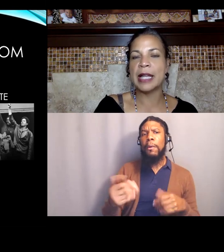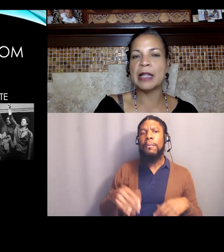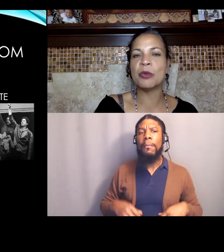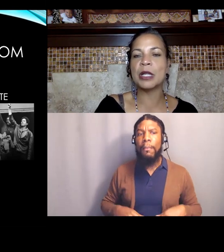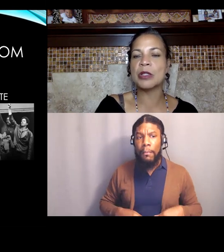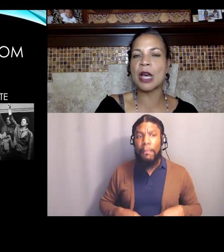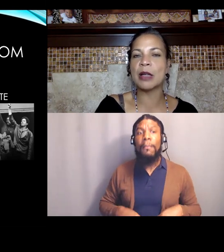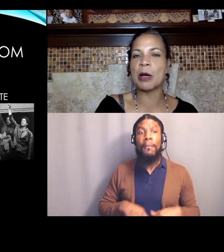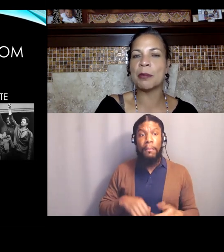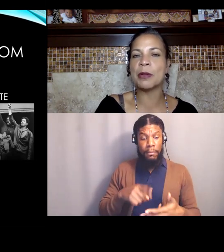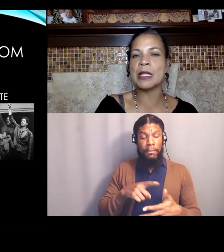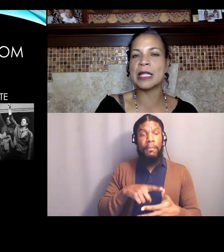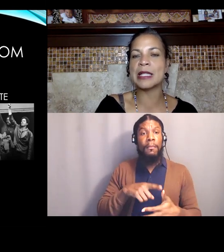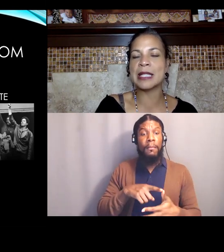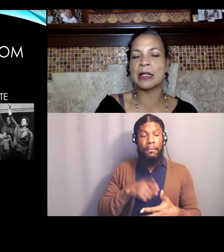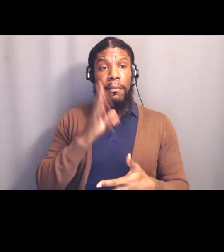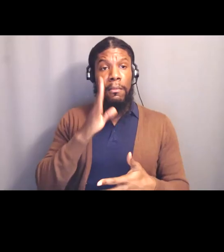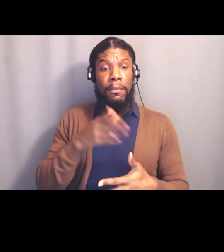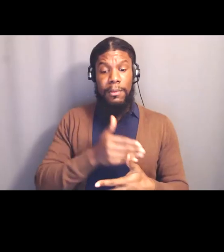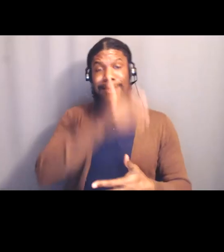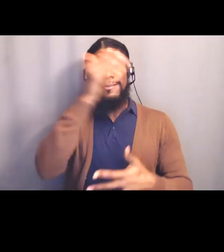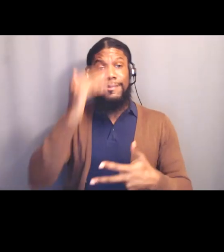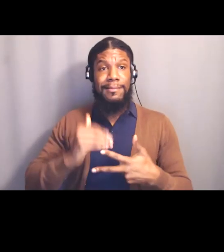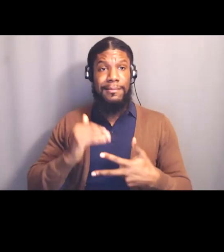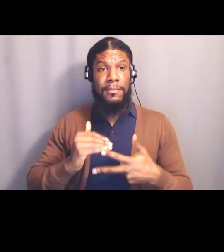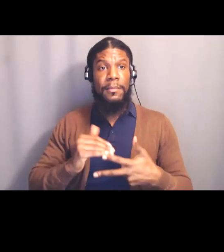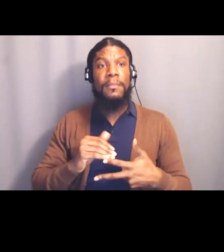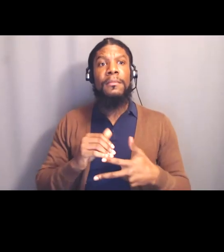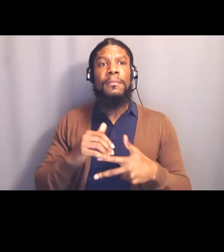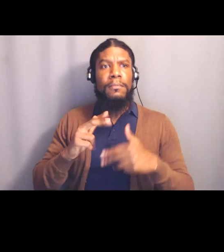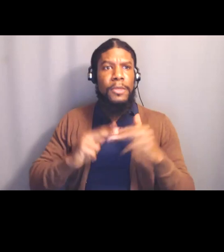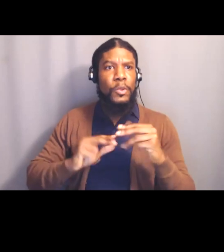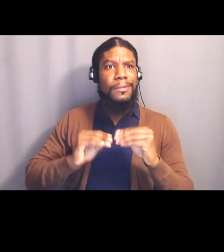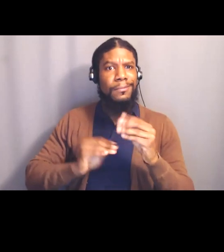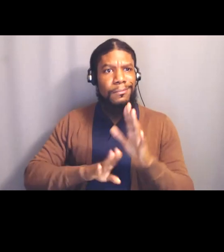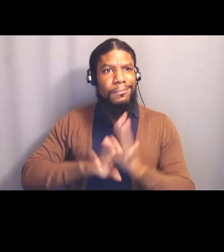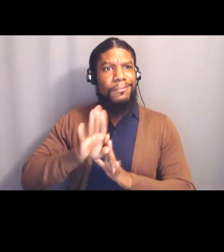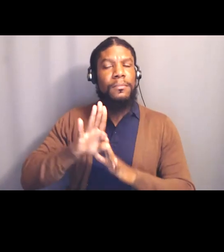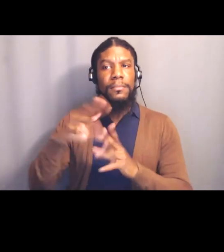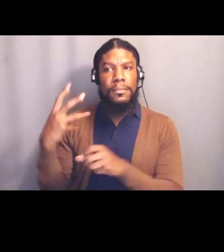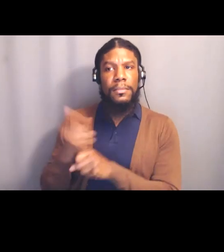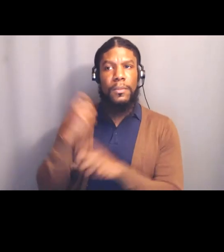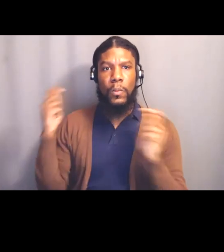and then we're gonna talk about building and celebrating our victories. So were there others that wanted to share